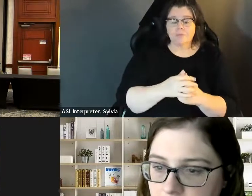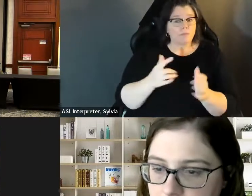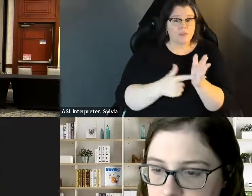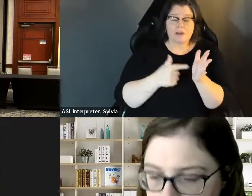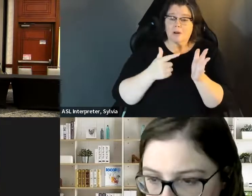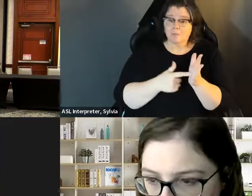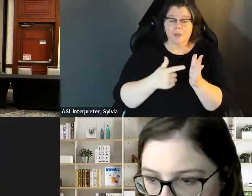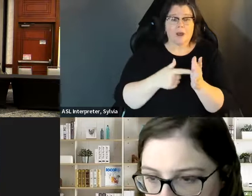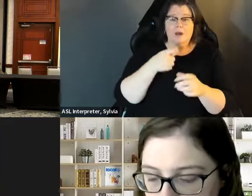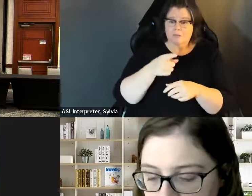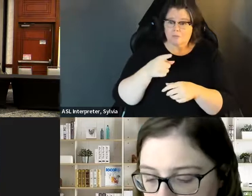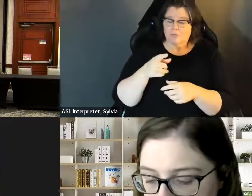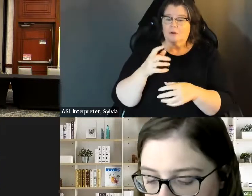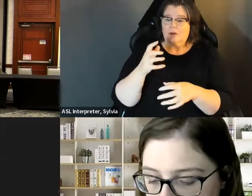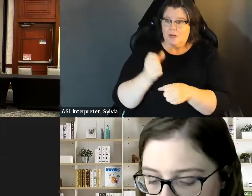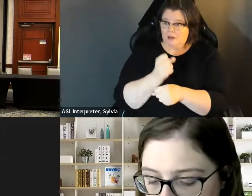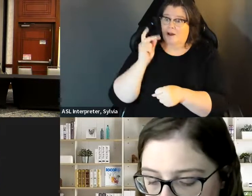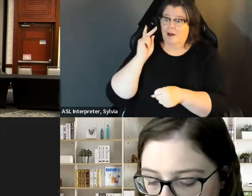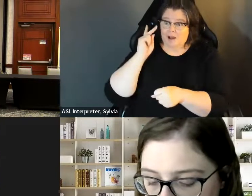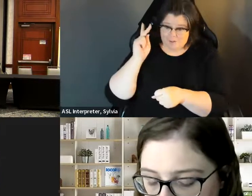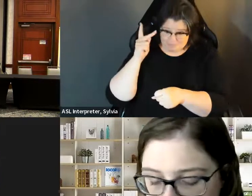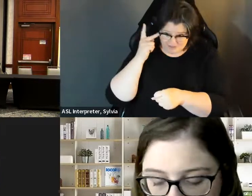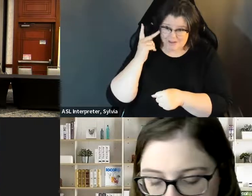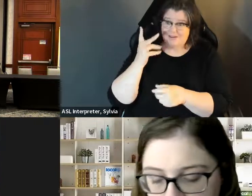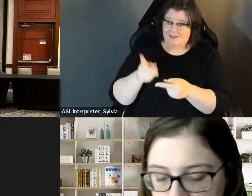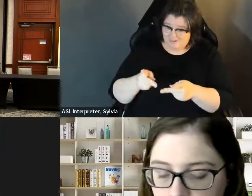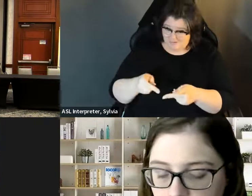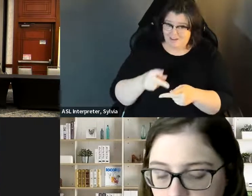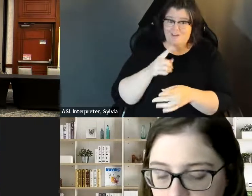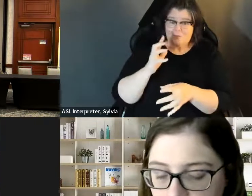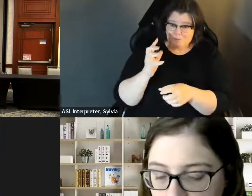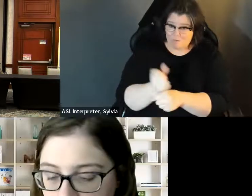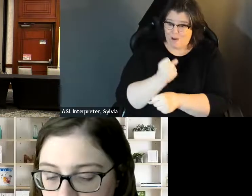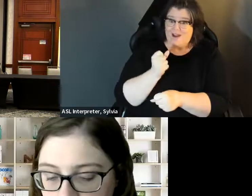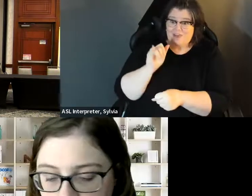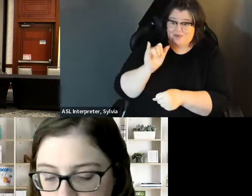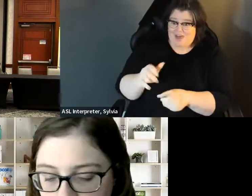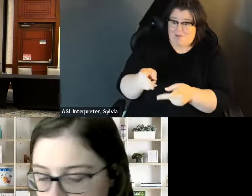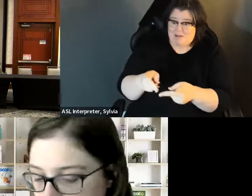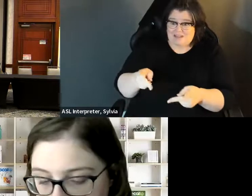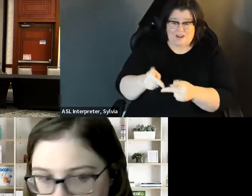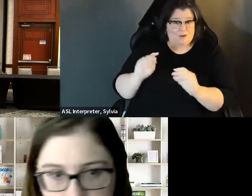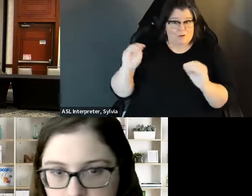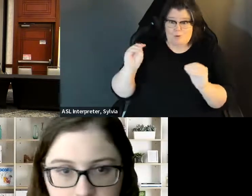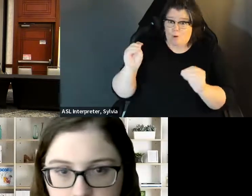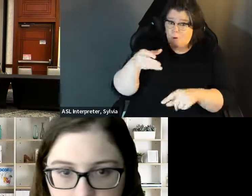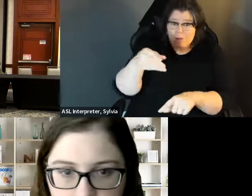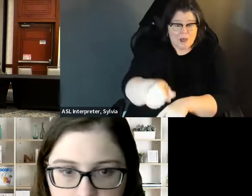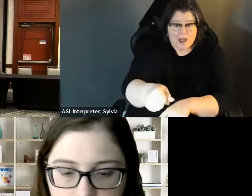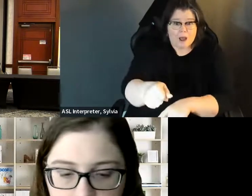that needs to be changed. Unfortunately, even unpaid work as we see here, even an unpaid